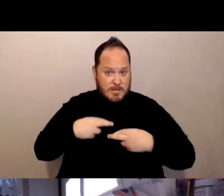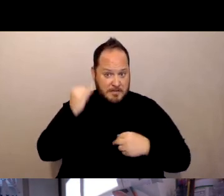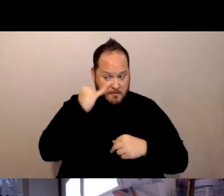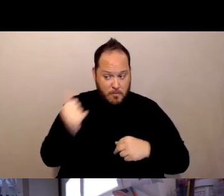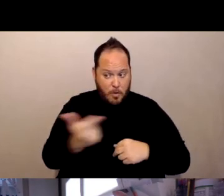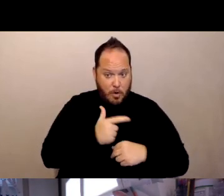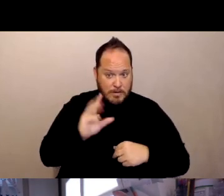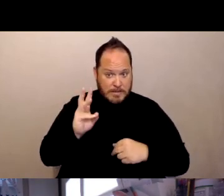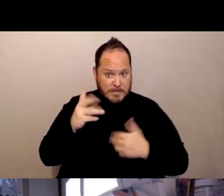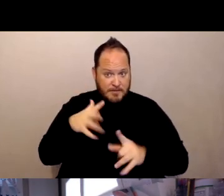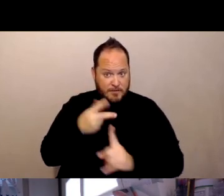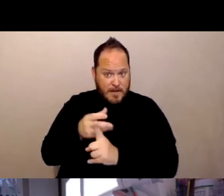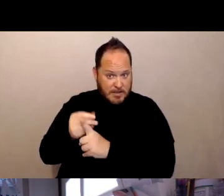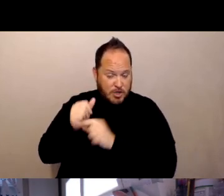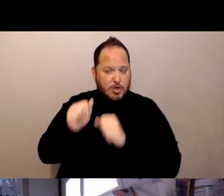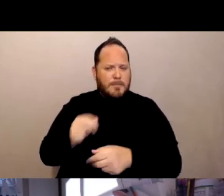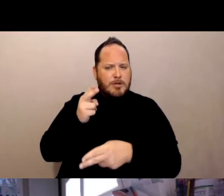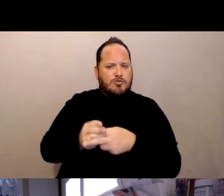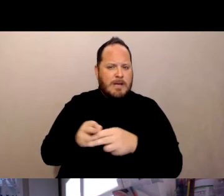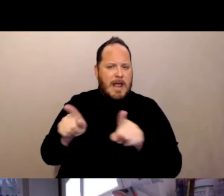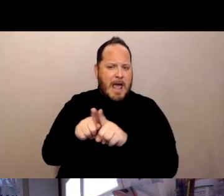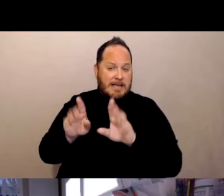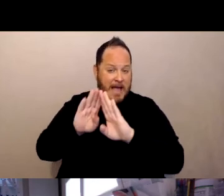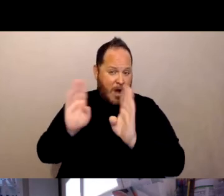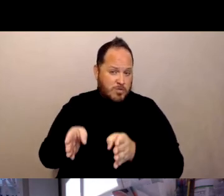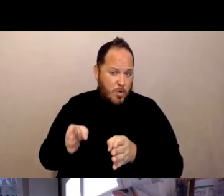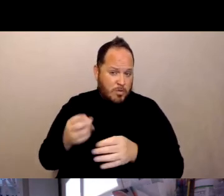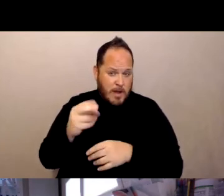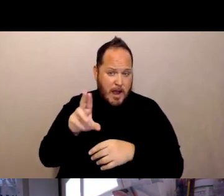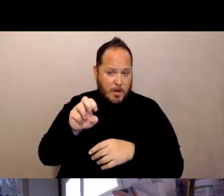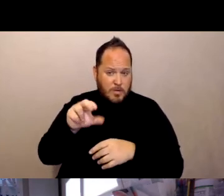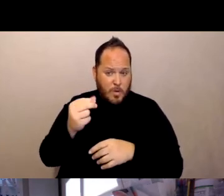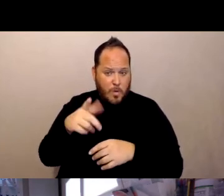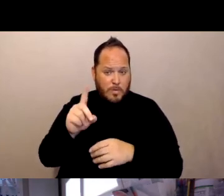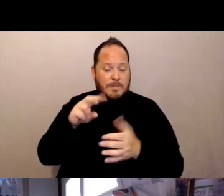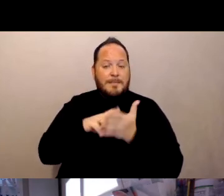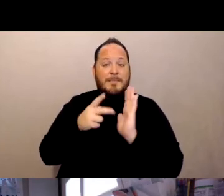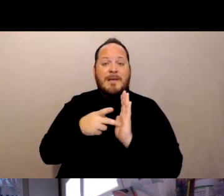could they be treated as a household and no longer have to wear masks when they're in the presence of one another?